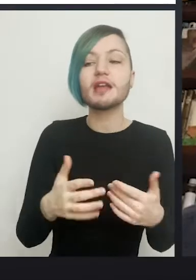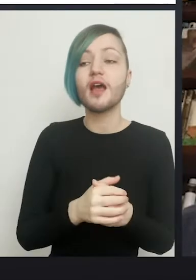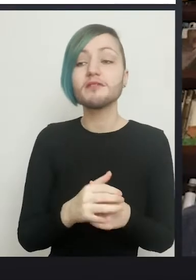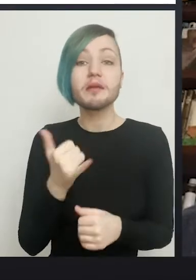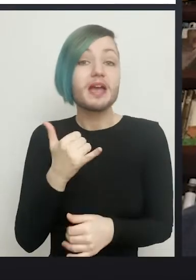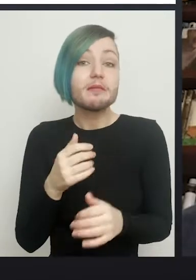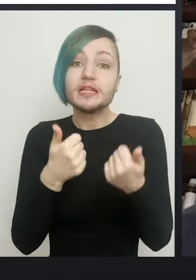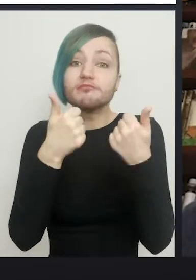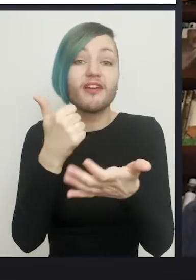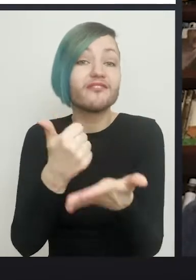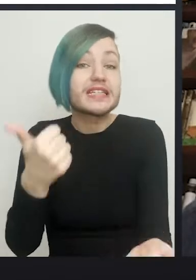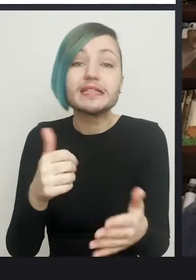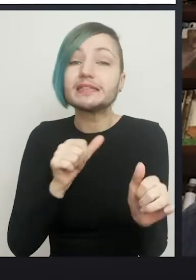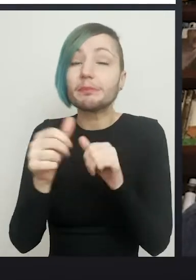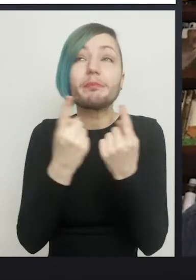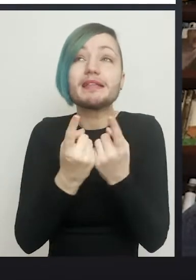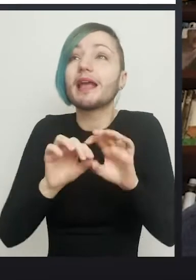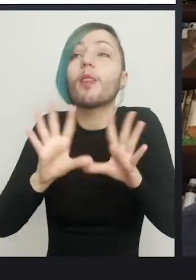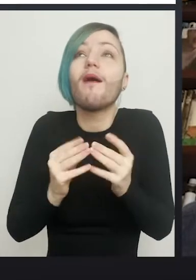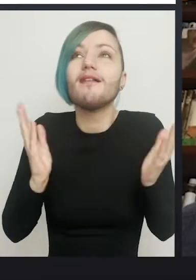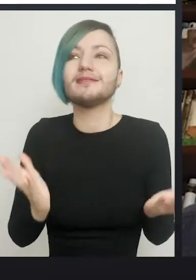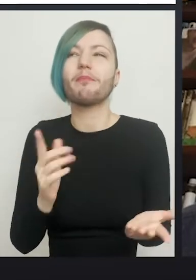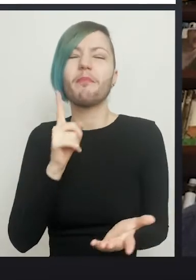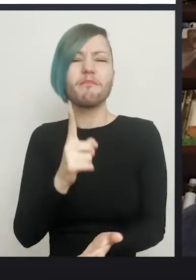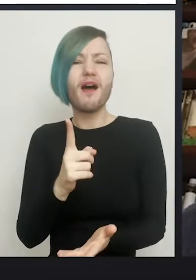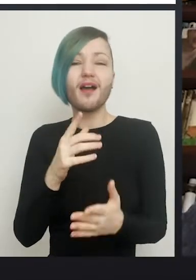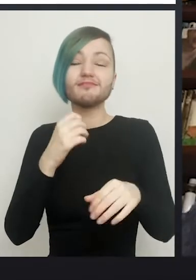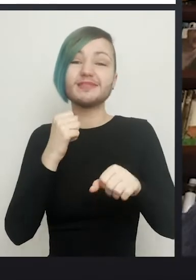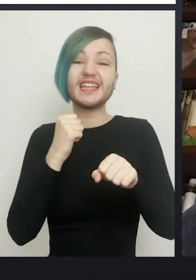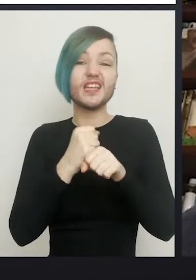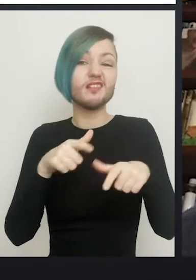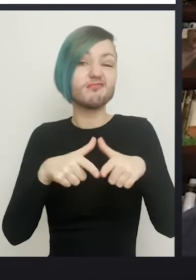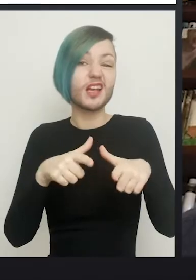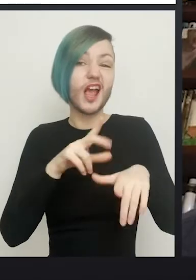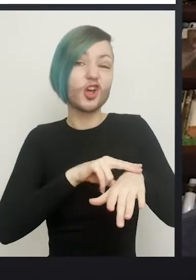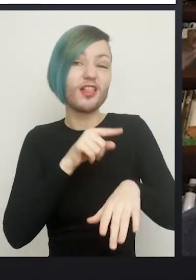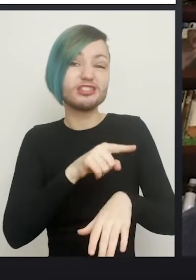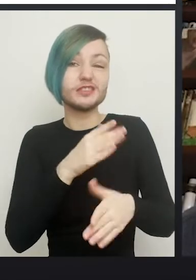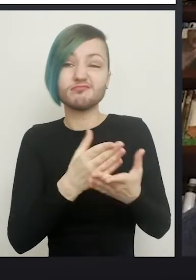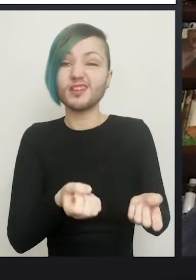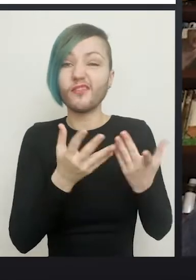since sliced bread, but the gynaecologists have largely given up on it. This makes me